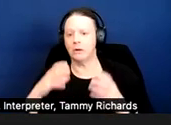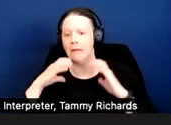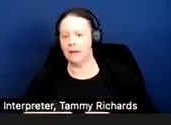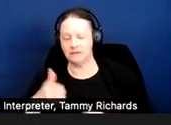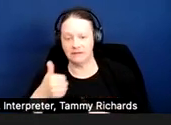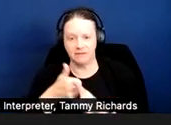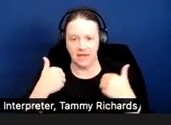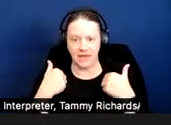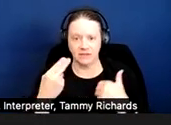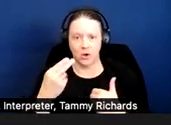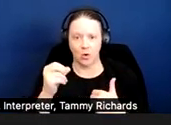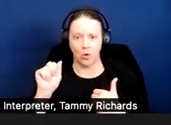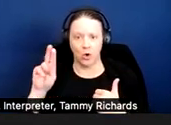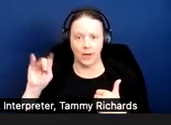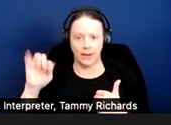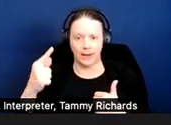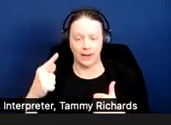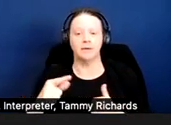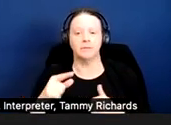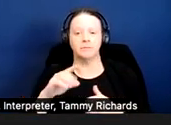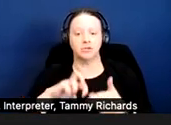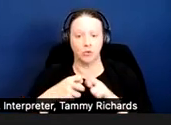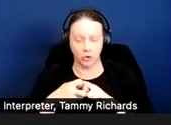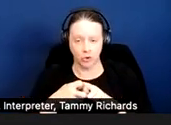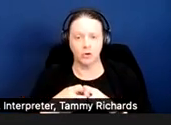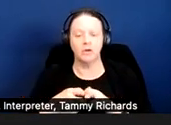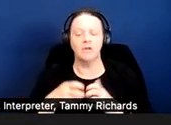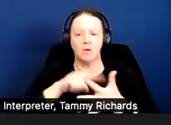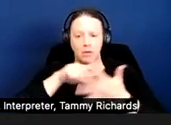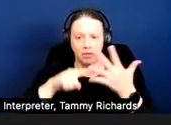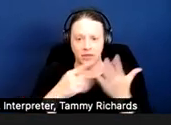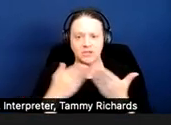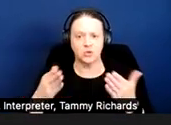things you can consider for accommodating those folks.